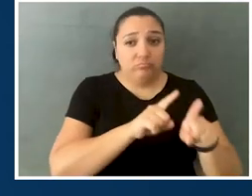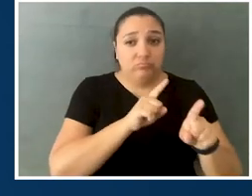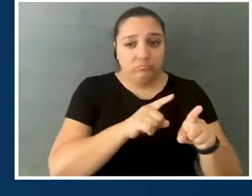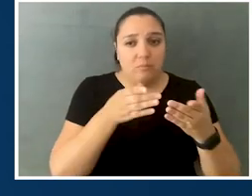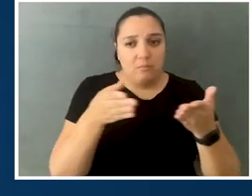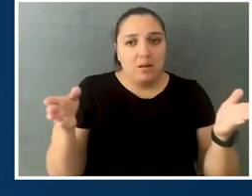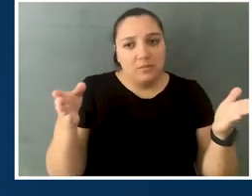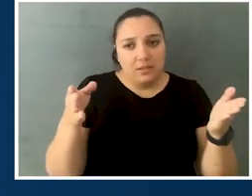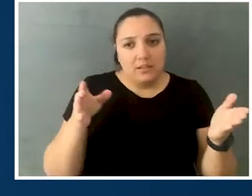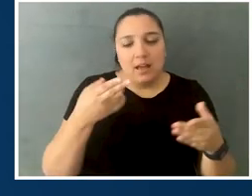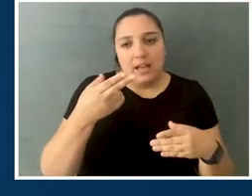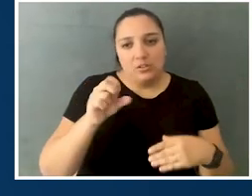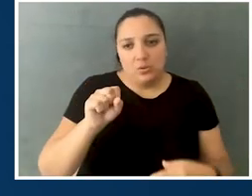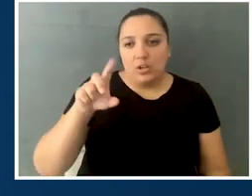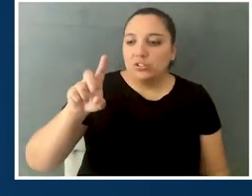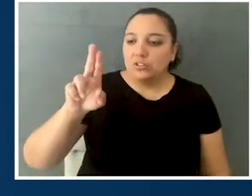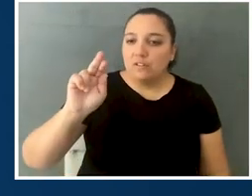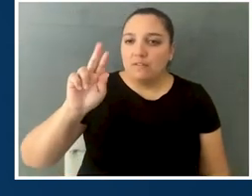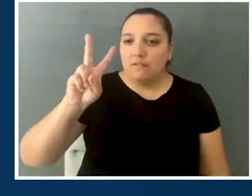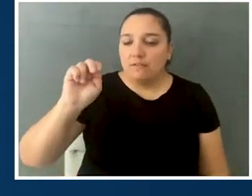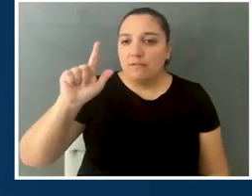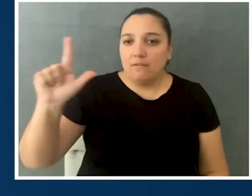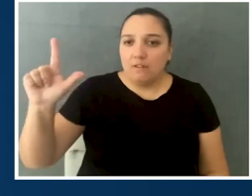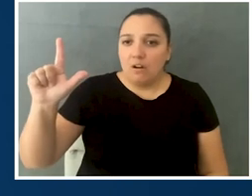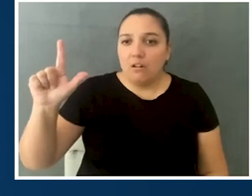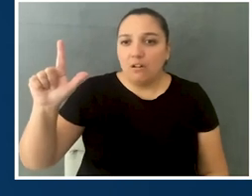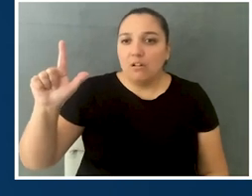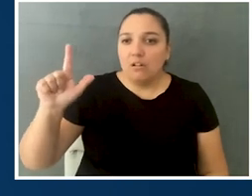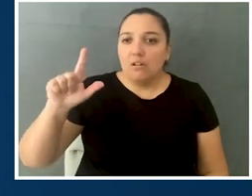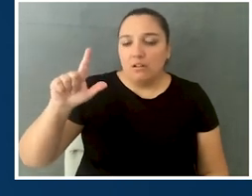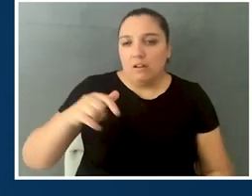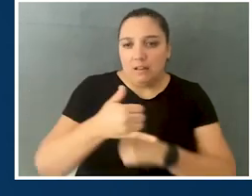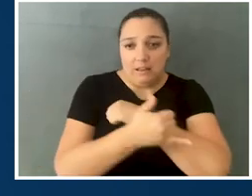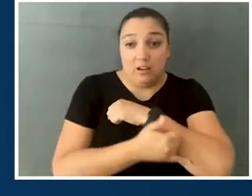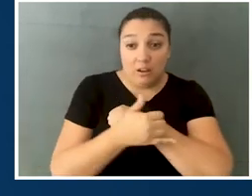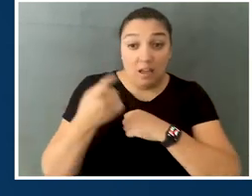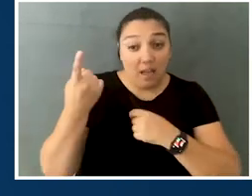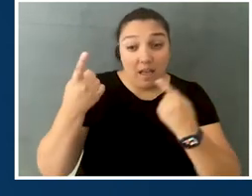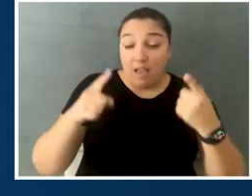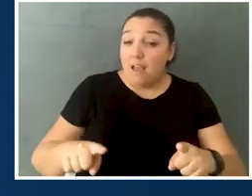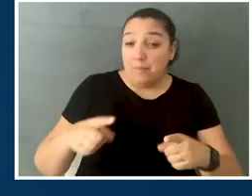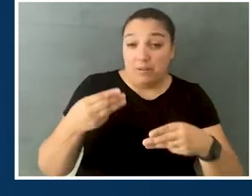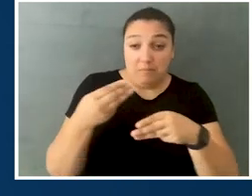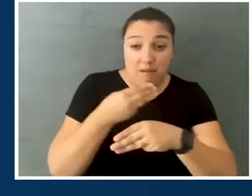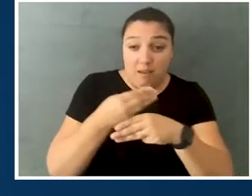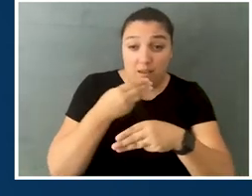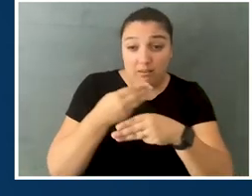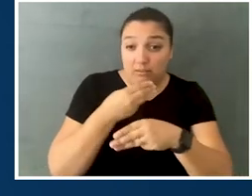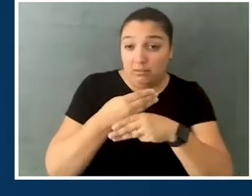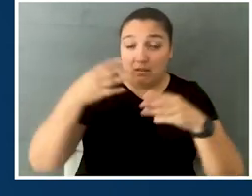It's a public high school, and, my junior year, the lights in my math classroom flashed. They caused me to have seizures literally every other day.